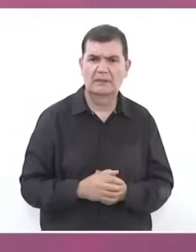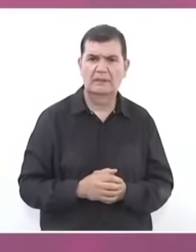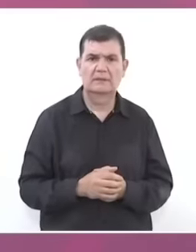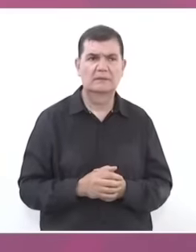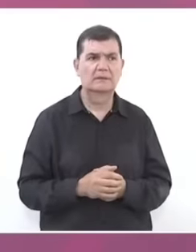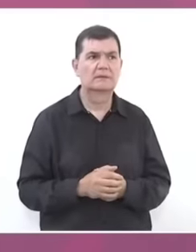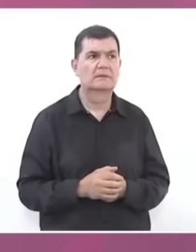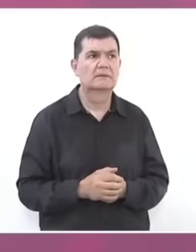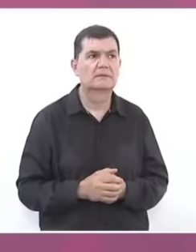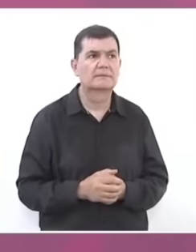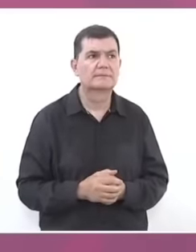and has